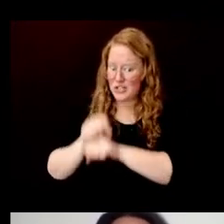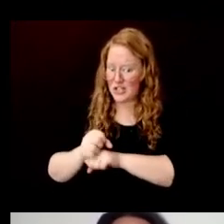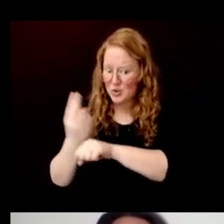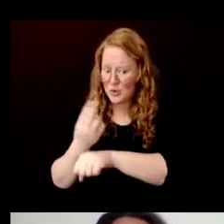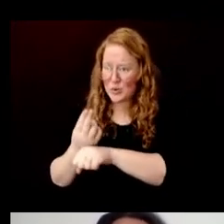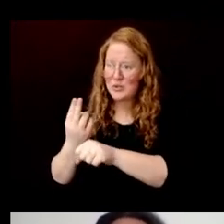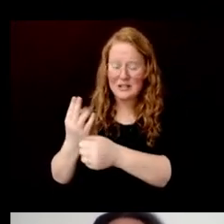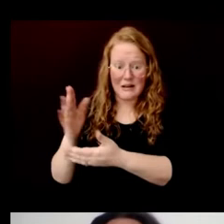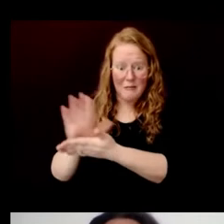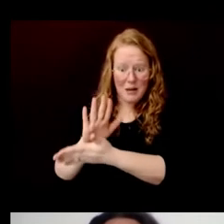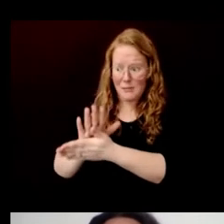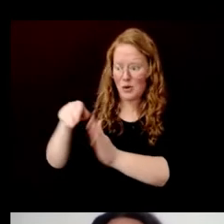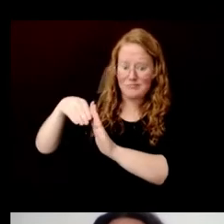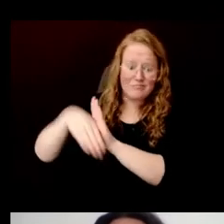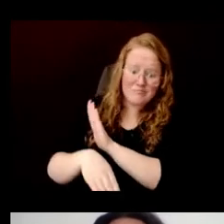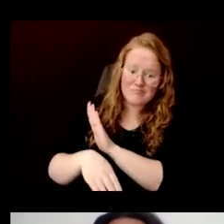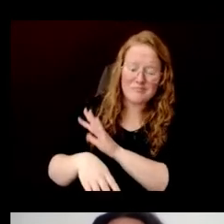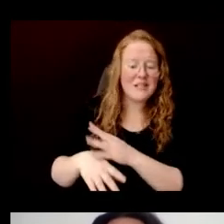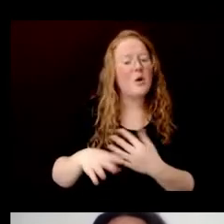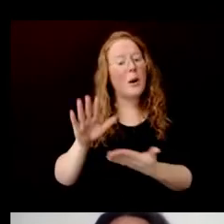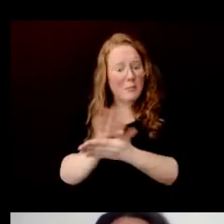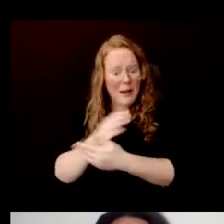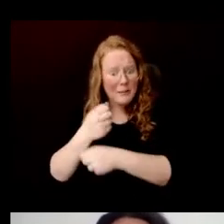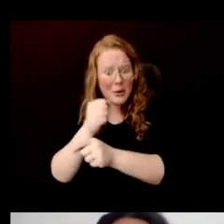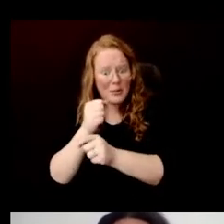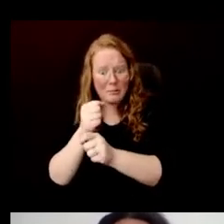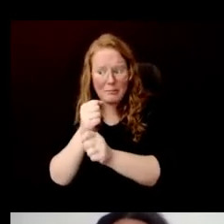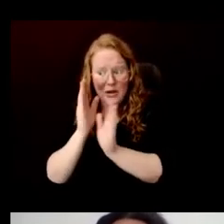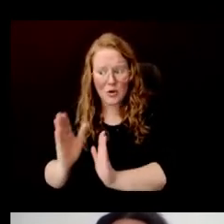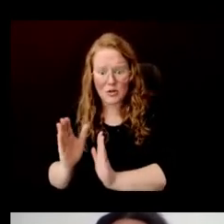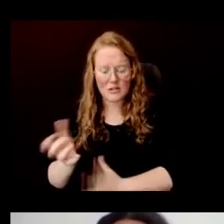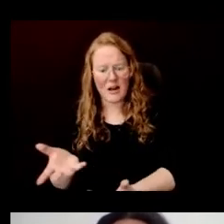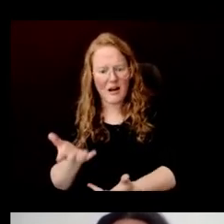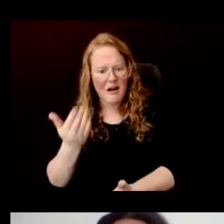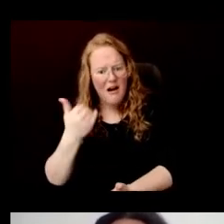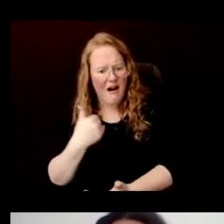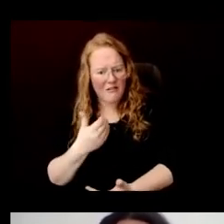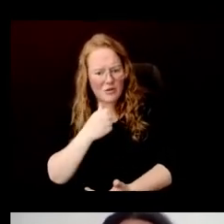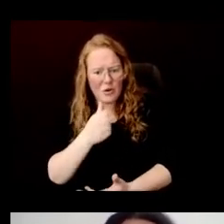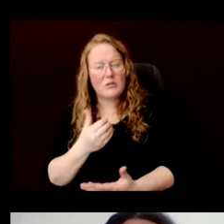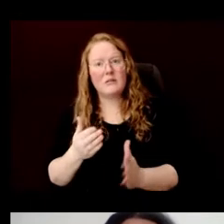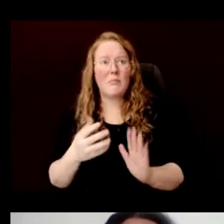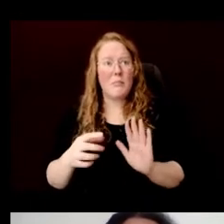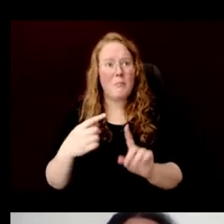The papermakers are not incentivized to continue their practice, because they cannot make any money.